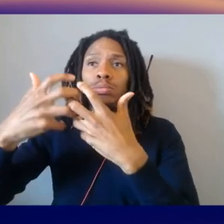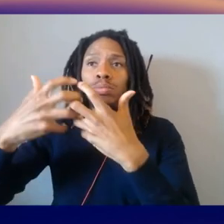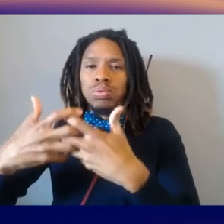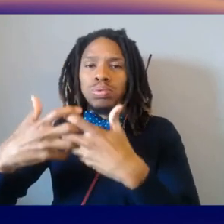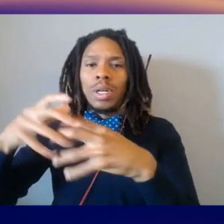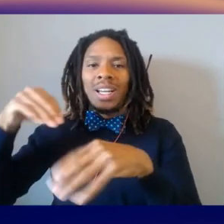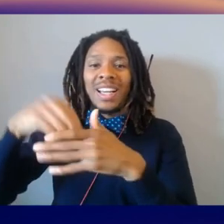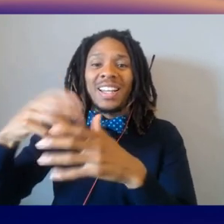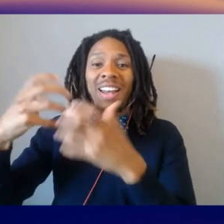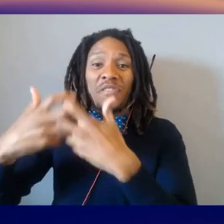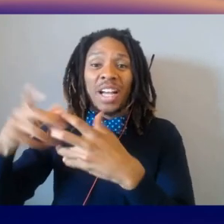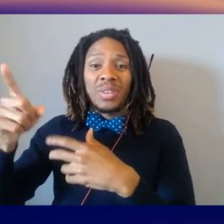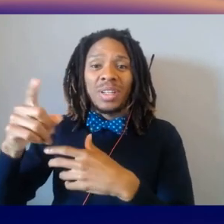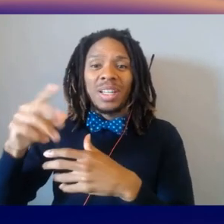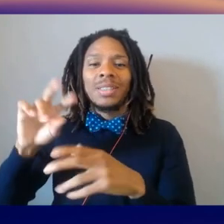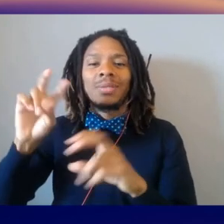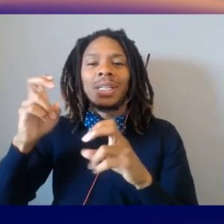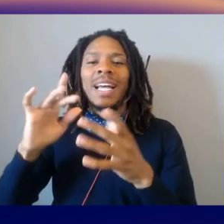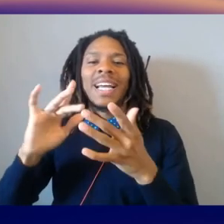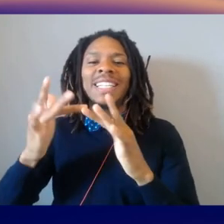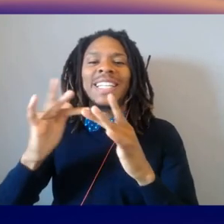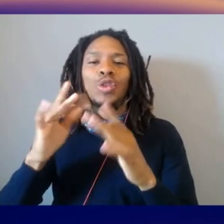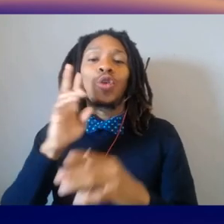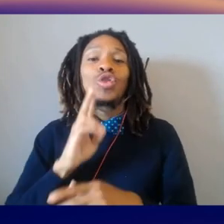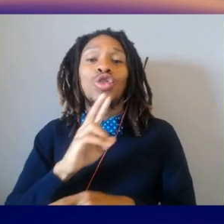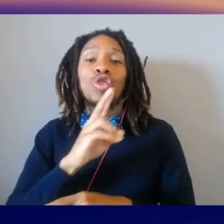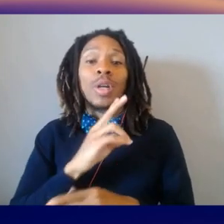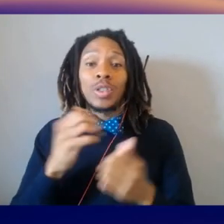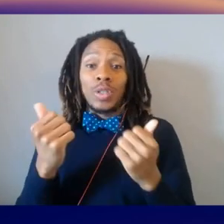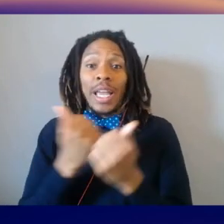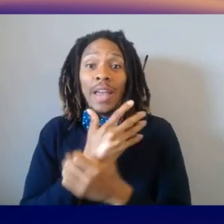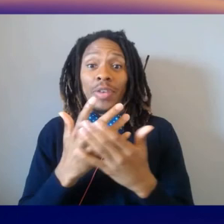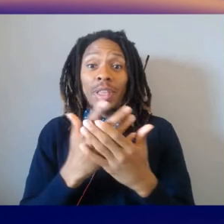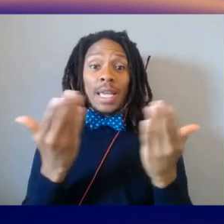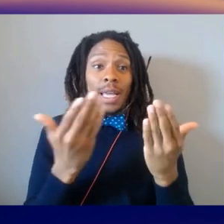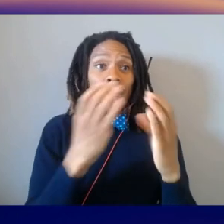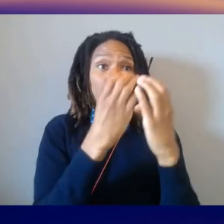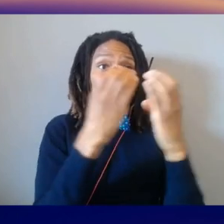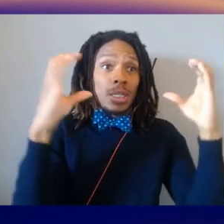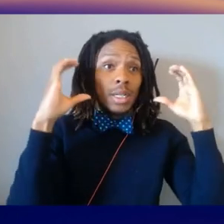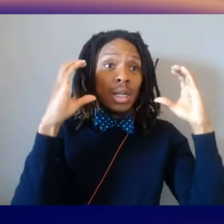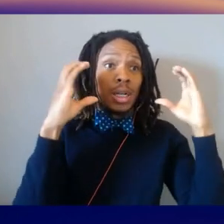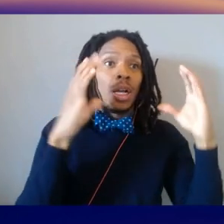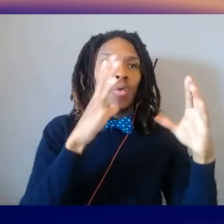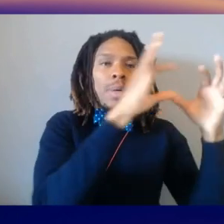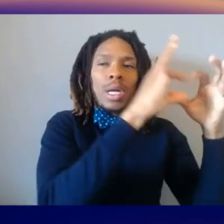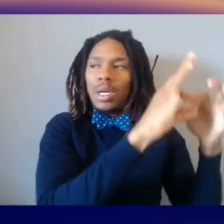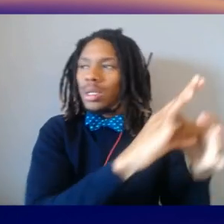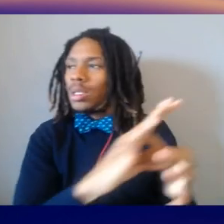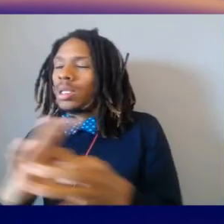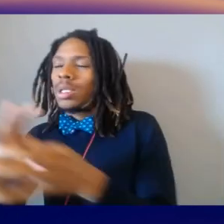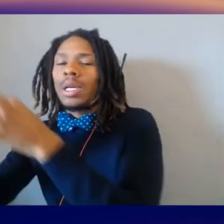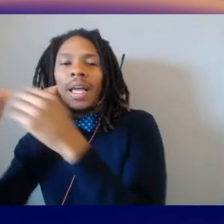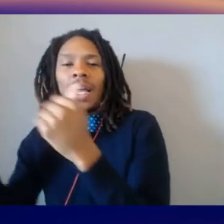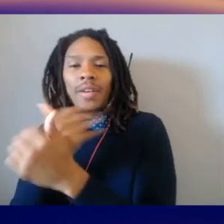So of all the things that are here, a digital twin will be the one thing that ties it all together. And AWS has TwinMaker,